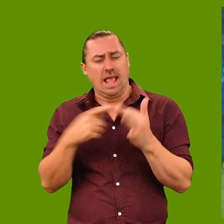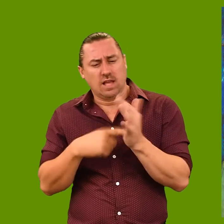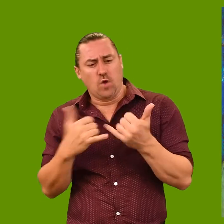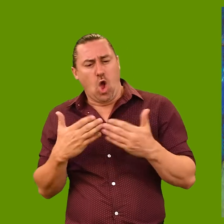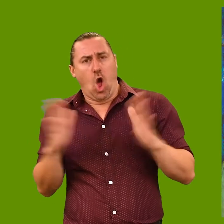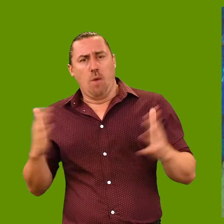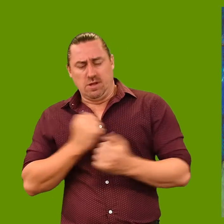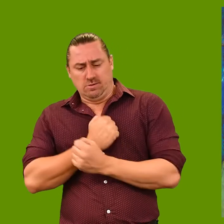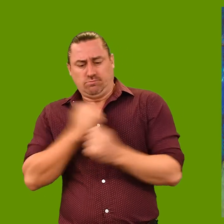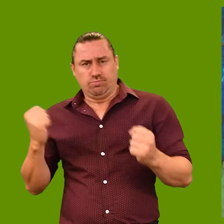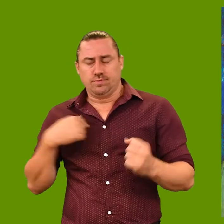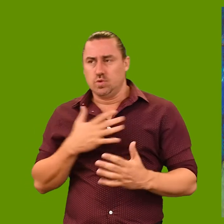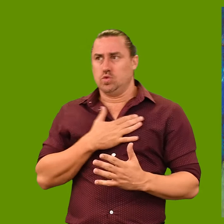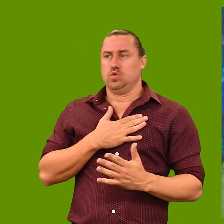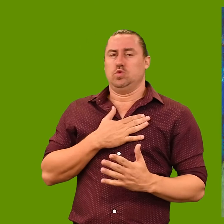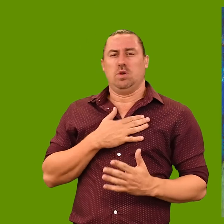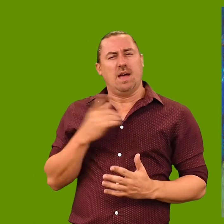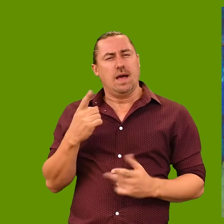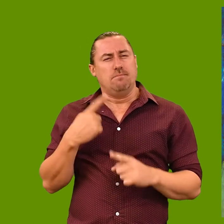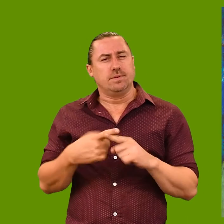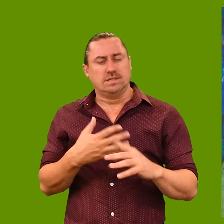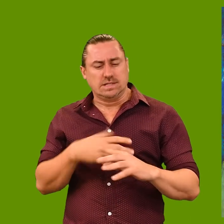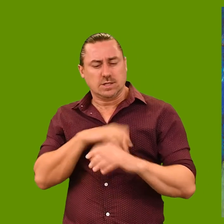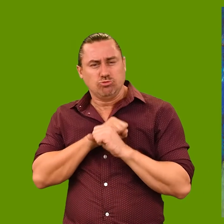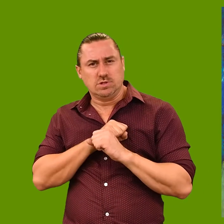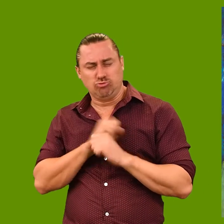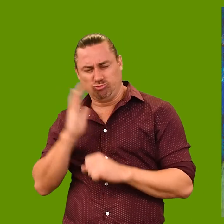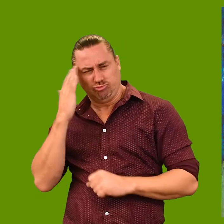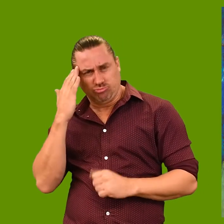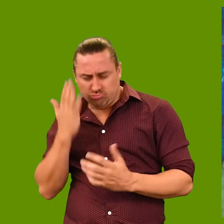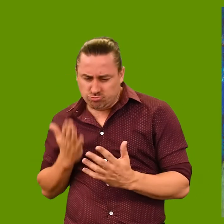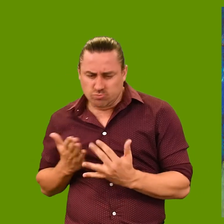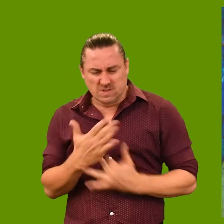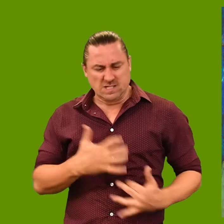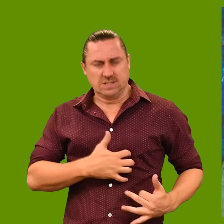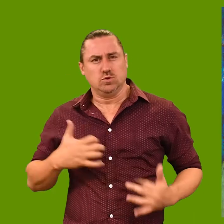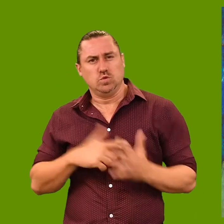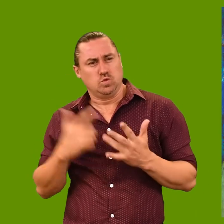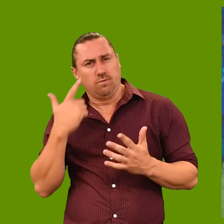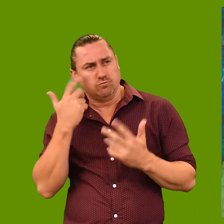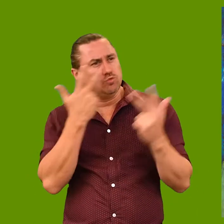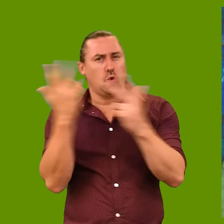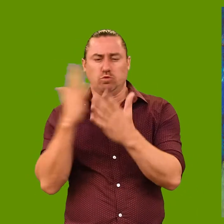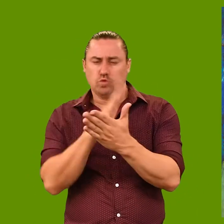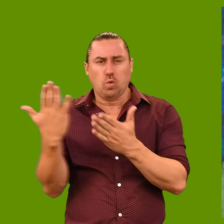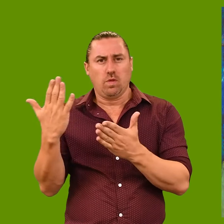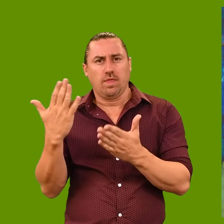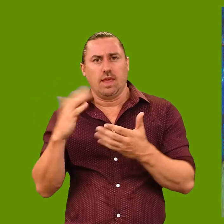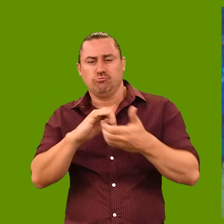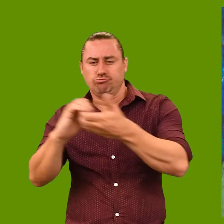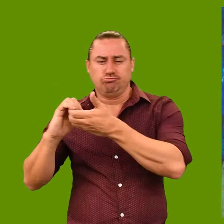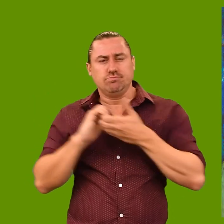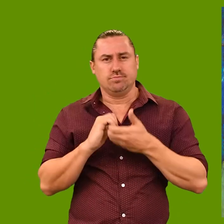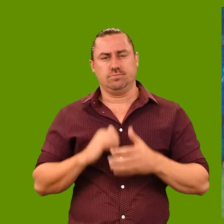But it was his courage and resilience in seeking truth and reconciliation that I wanted to represent.’